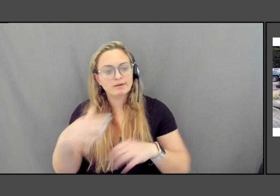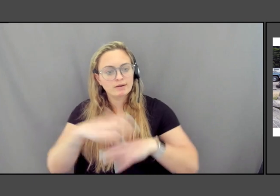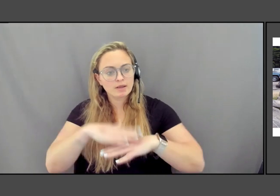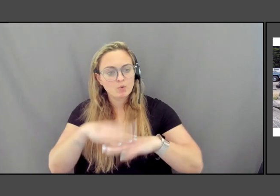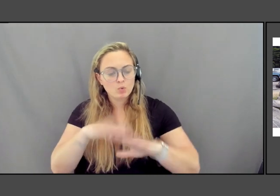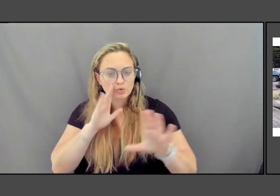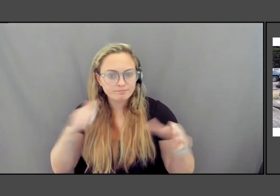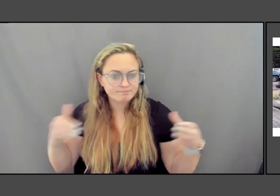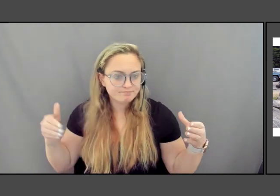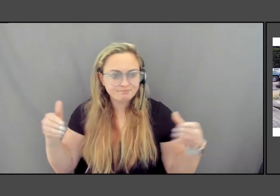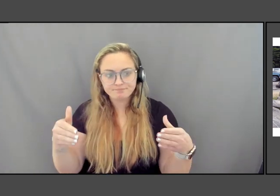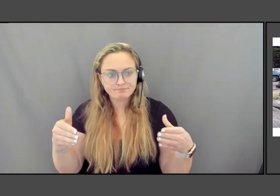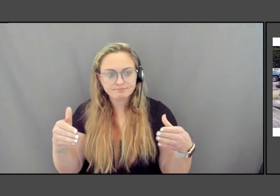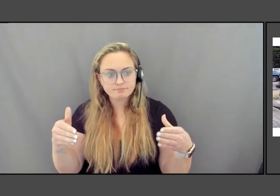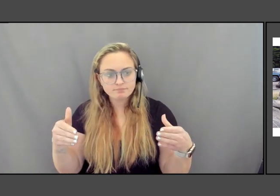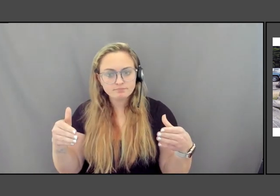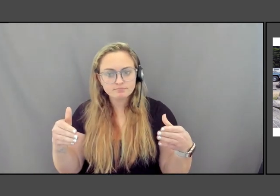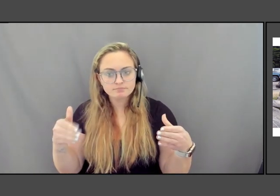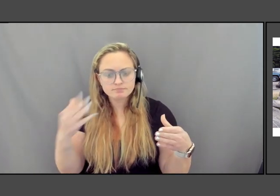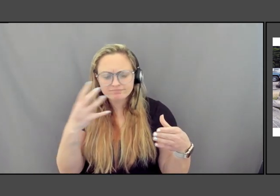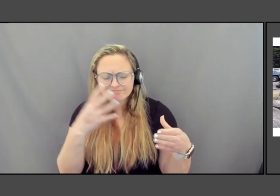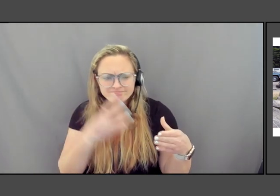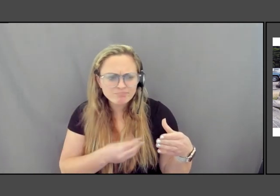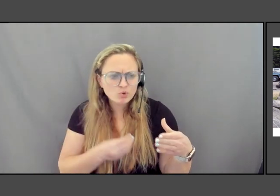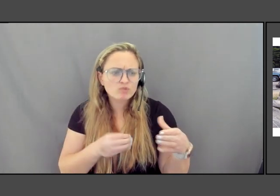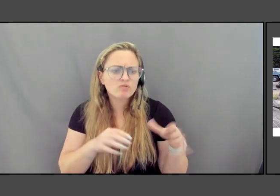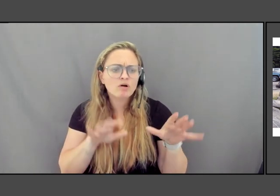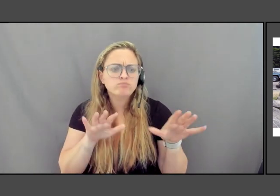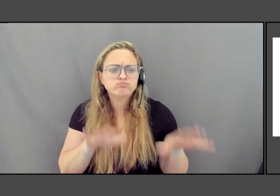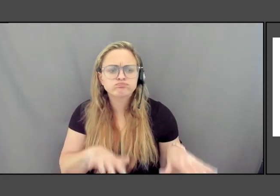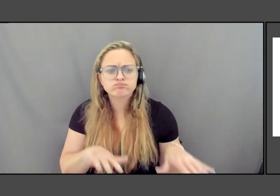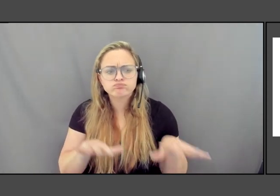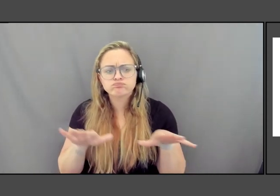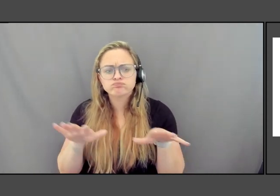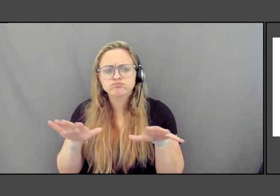And there are these beautiful, calm, basalt forms that I pulled.